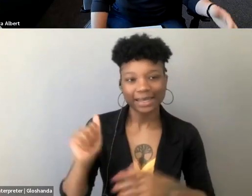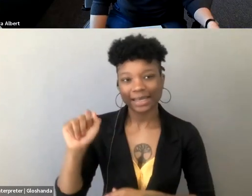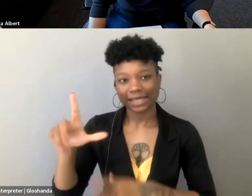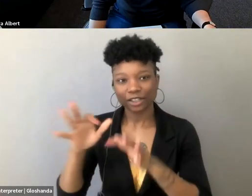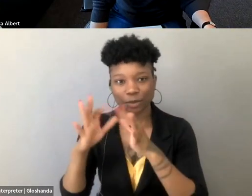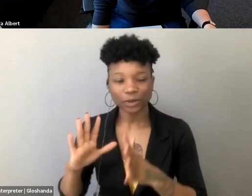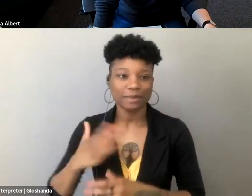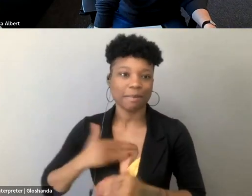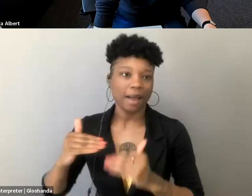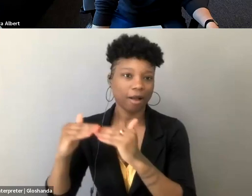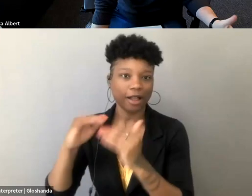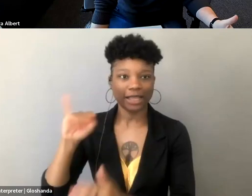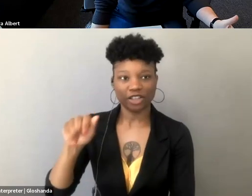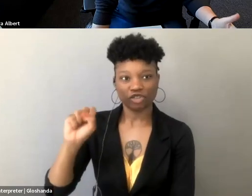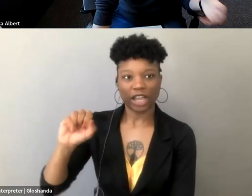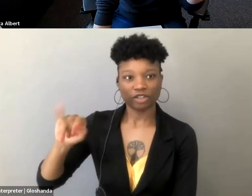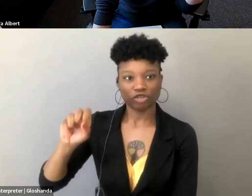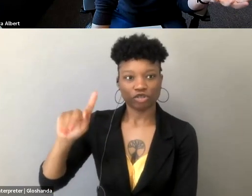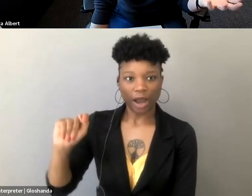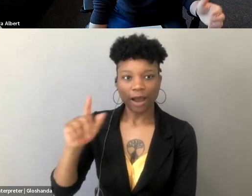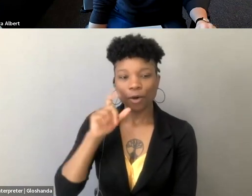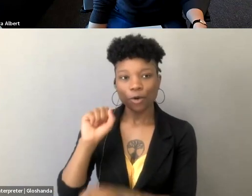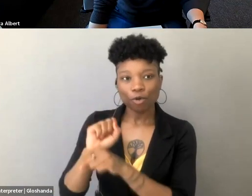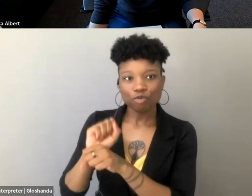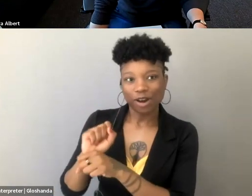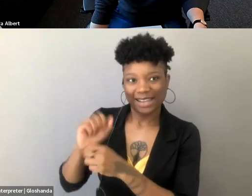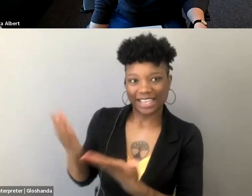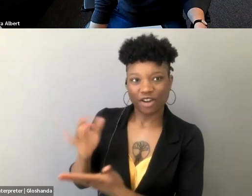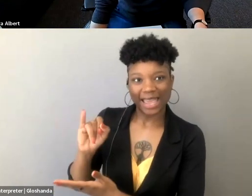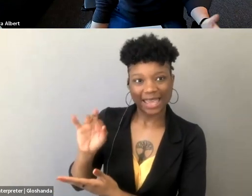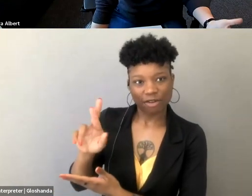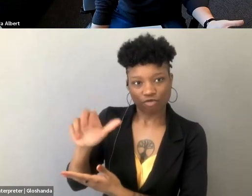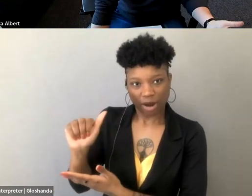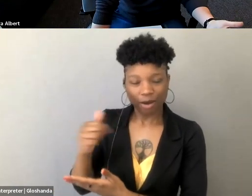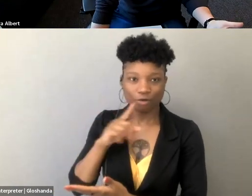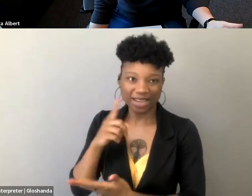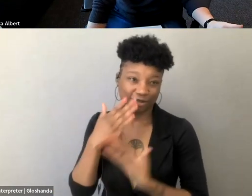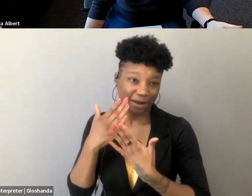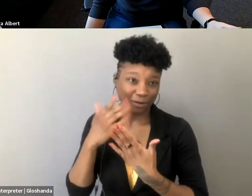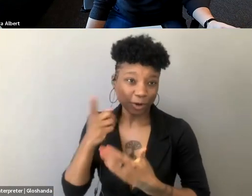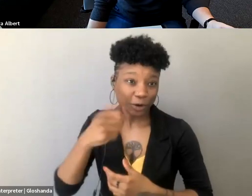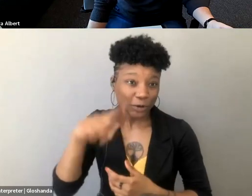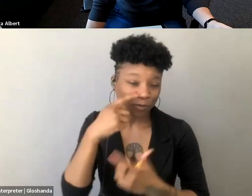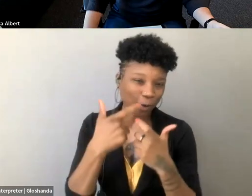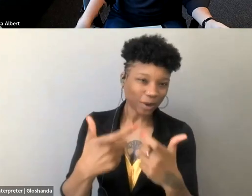to my colleague Jasjot at IfRFA, we're really grateful to all of y'all for joining us, and we'll see you in the springtime,